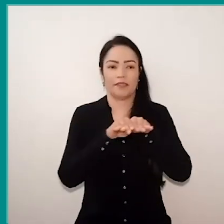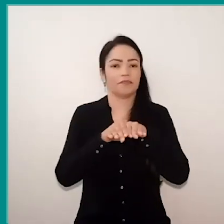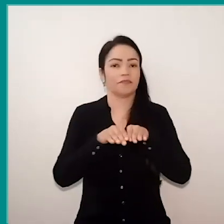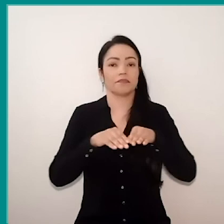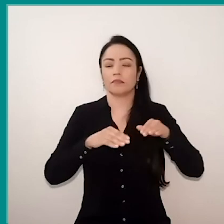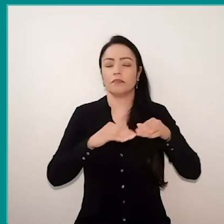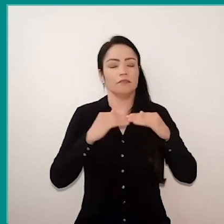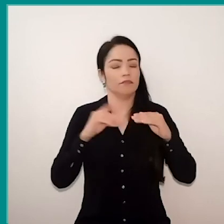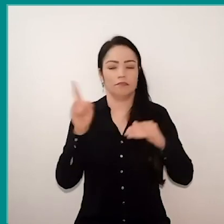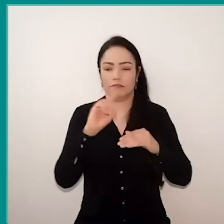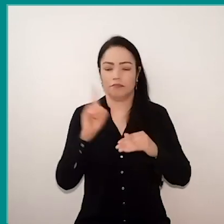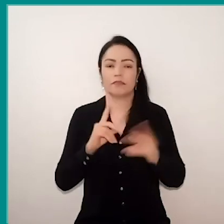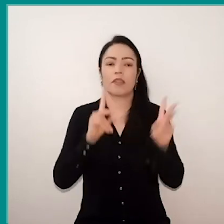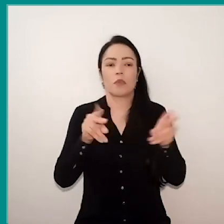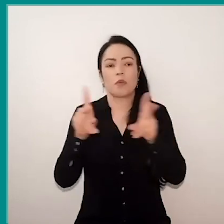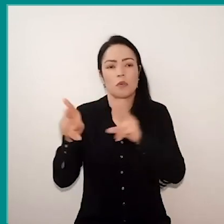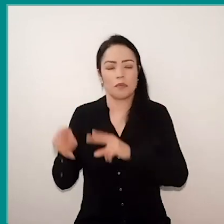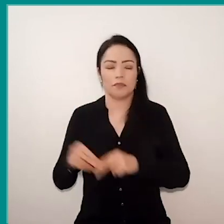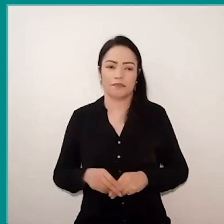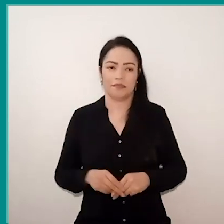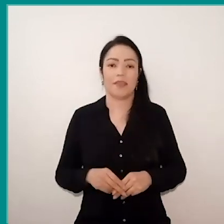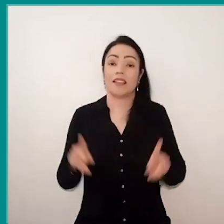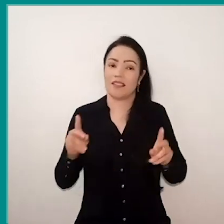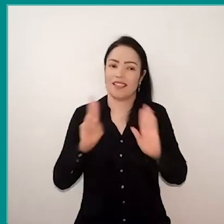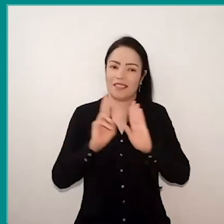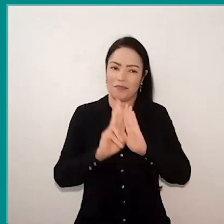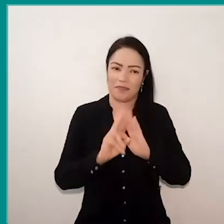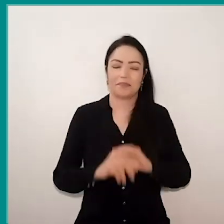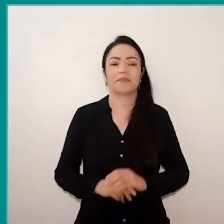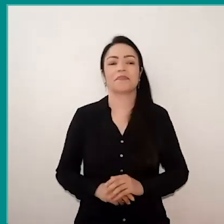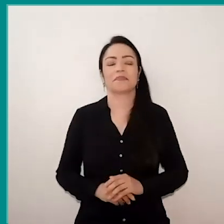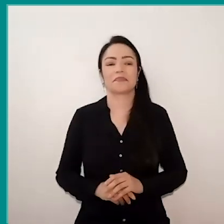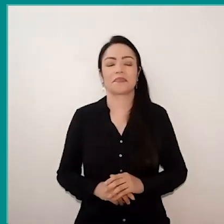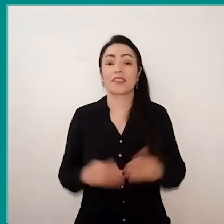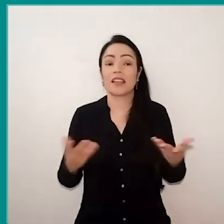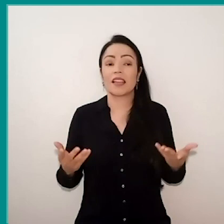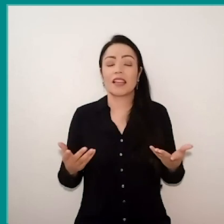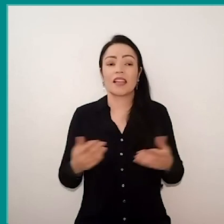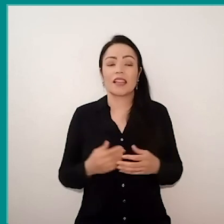so this is my answer for my first question, and I would like, then, to say that,